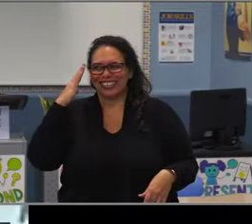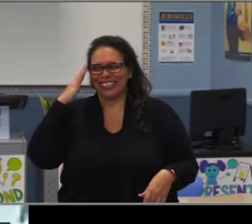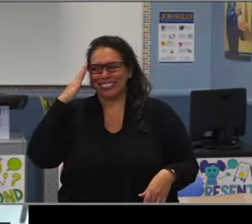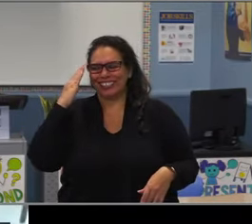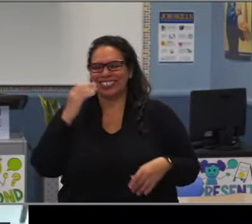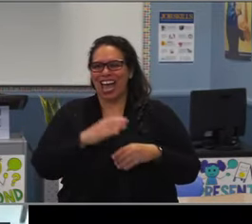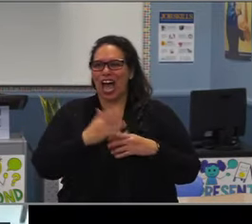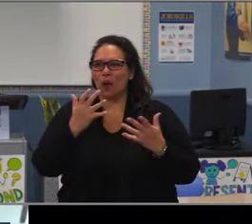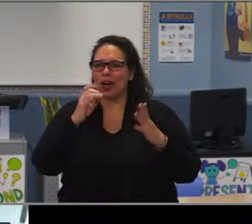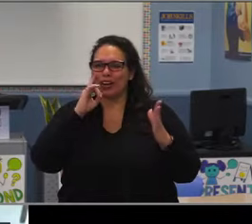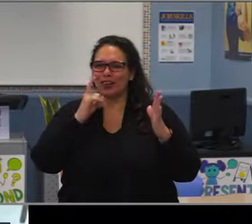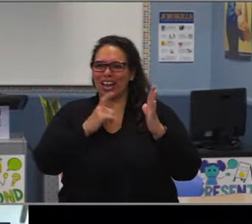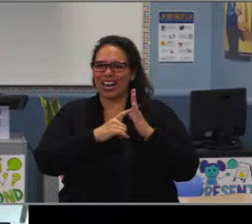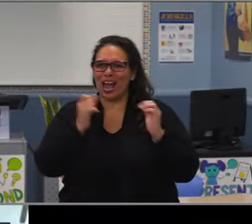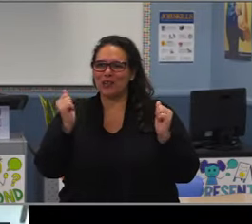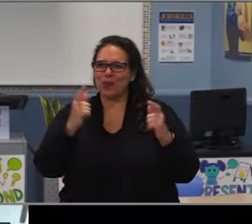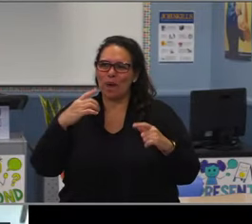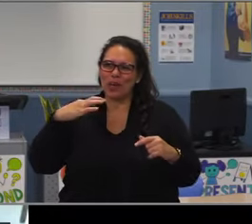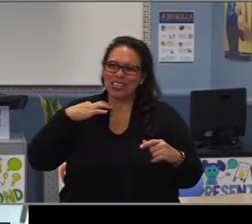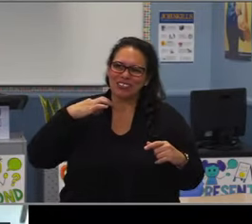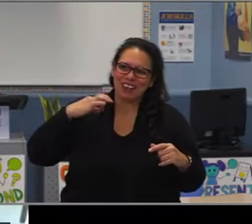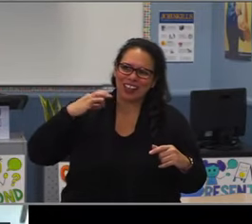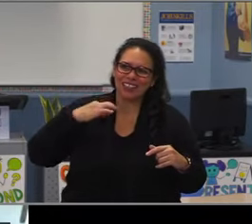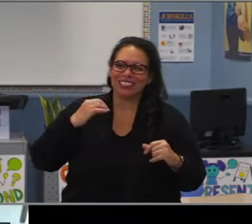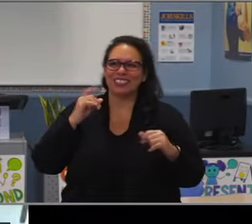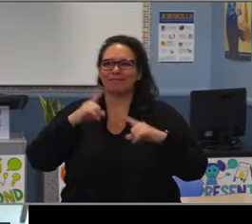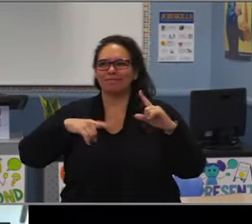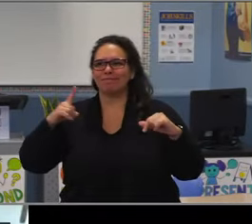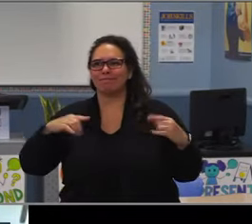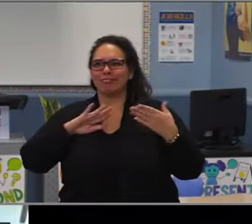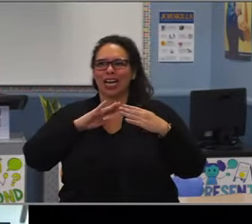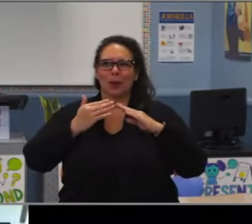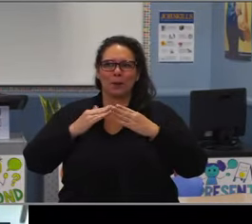and to ensuring that our students have the resources they need to succeed.